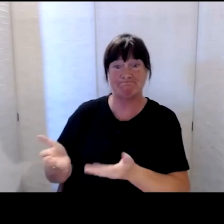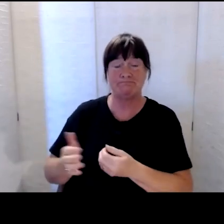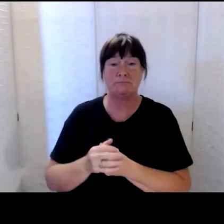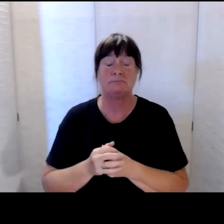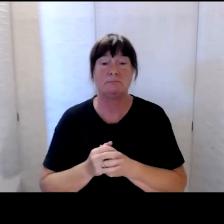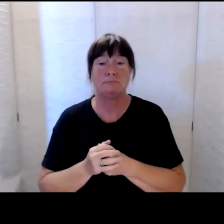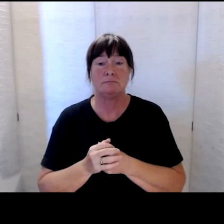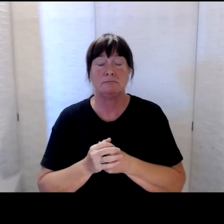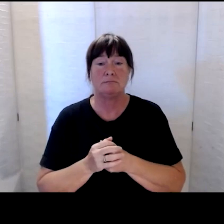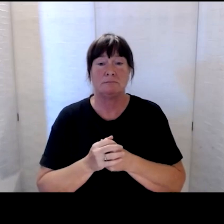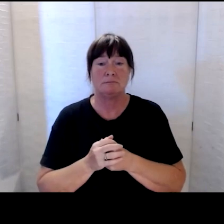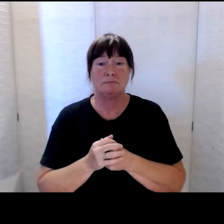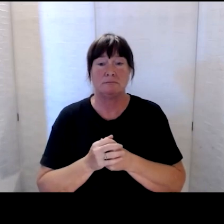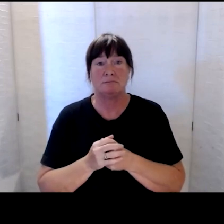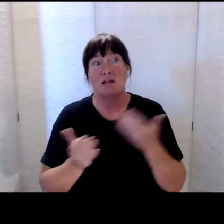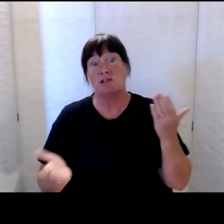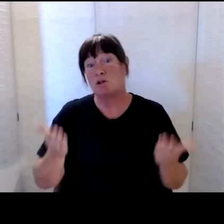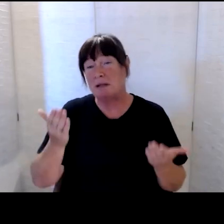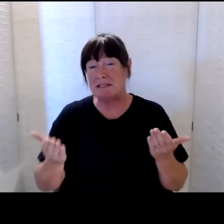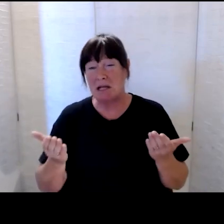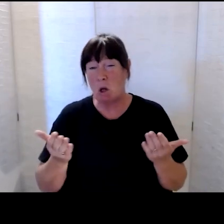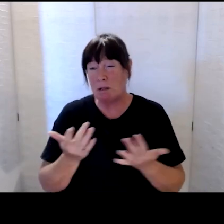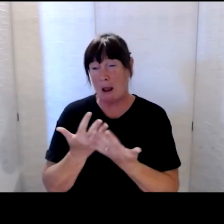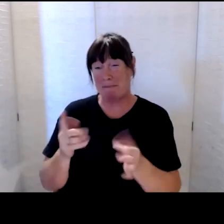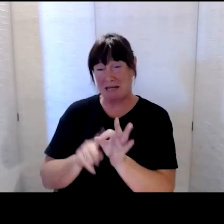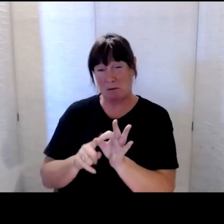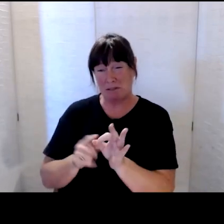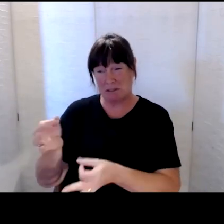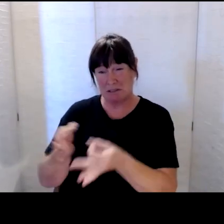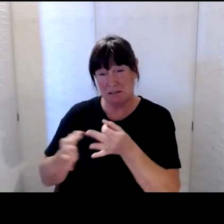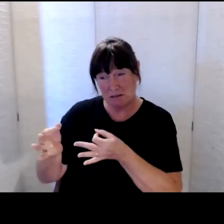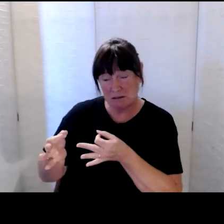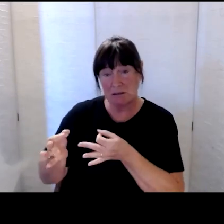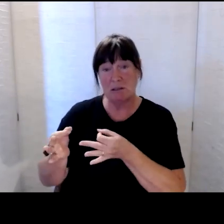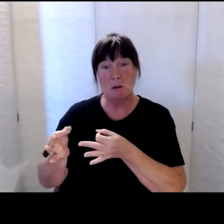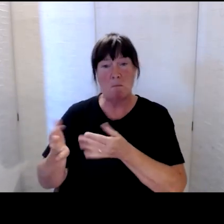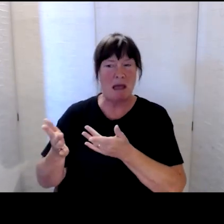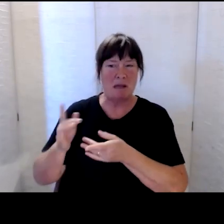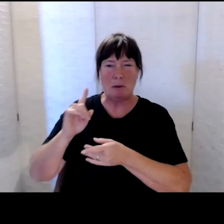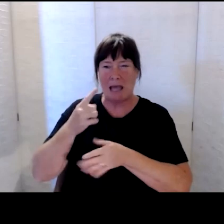So depending on how many questions there are that you may have, we might not get to those all today.